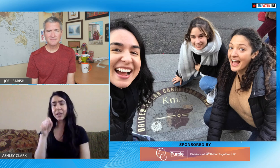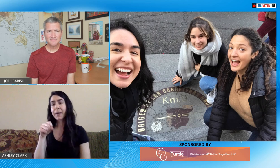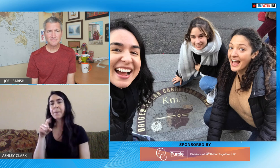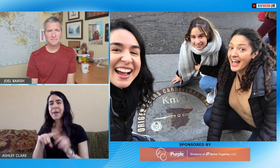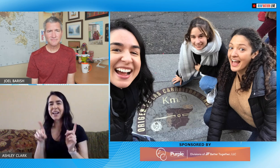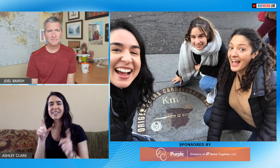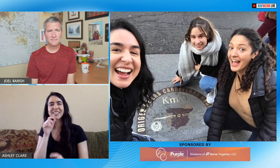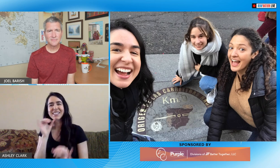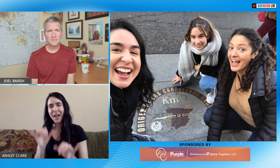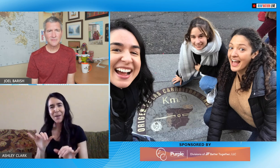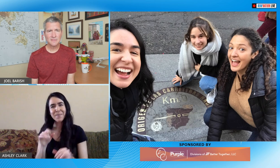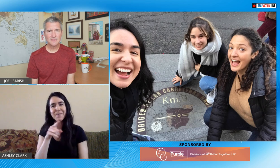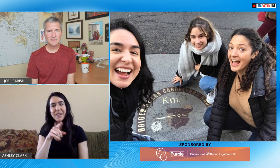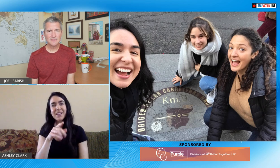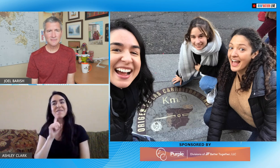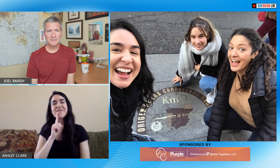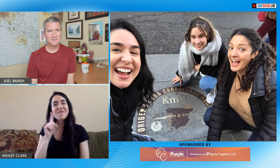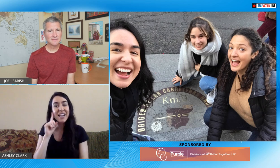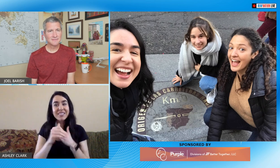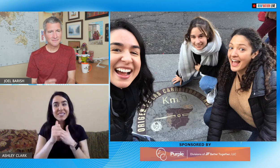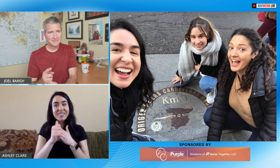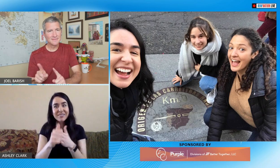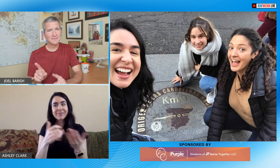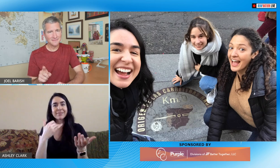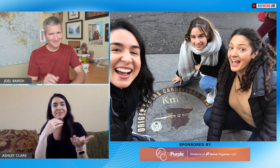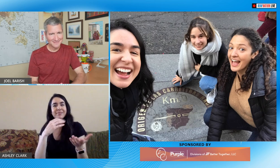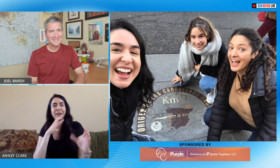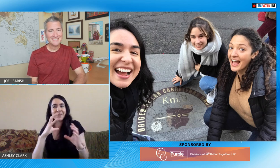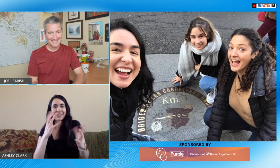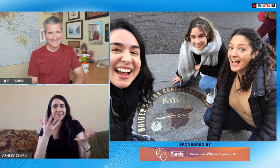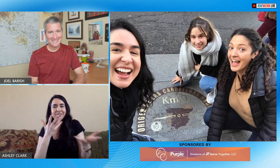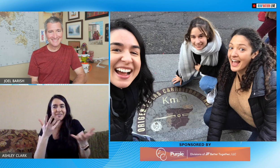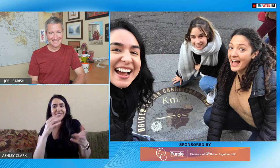I had gone to Israel with my family and my mom interpreted for the tour guide